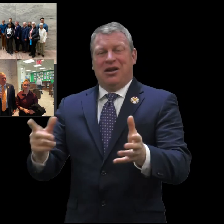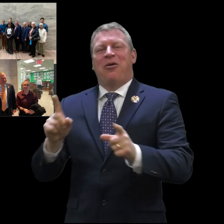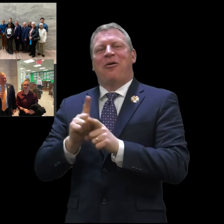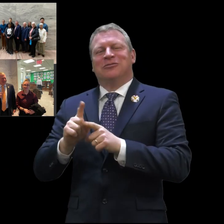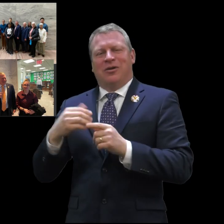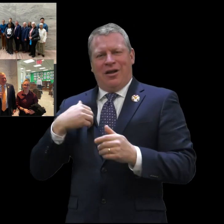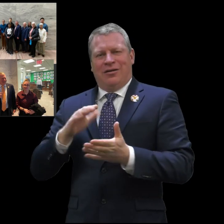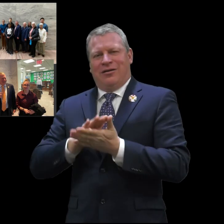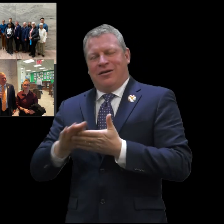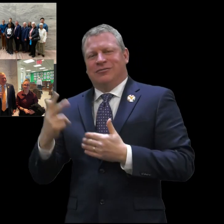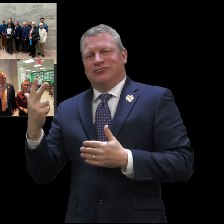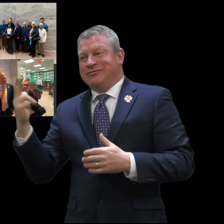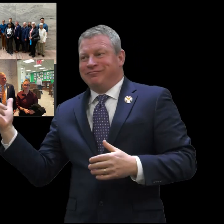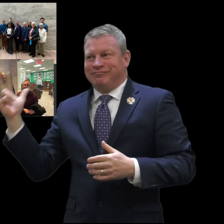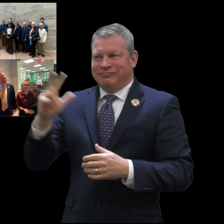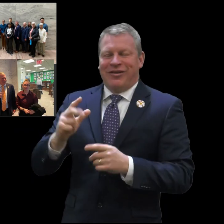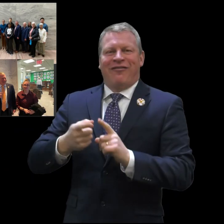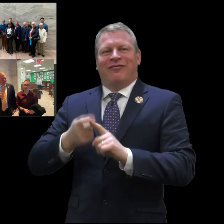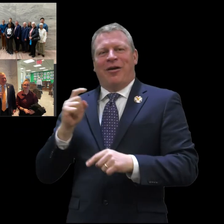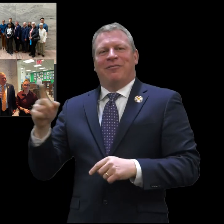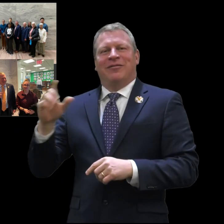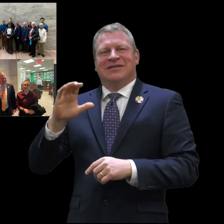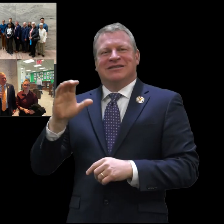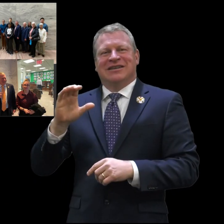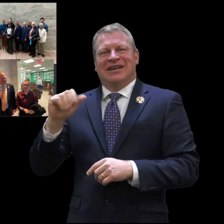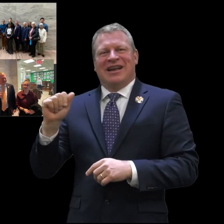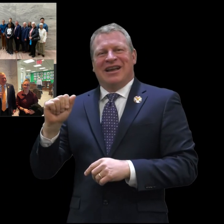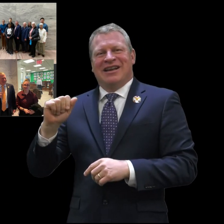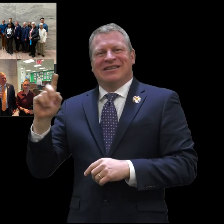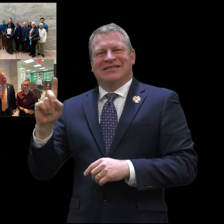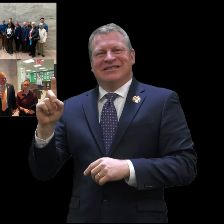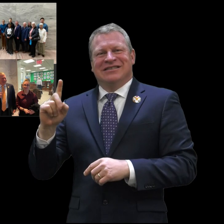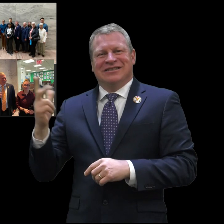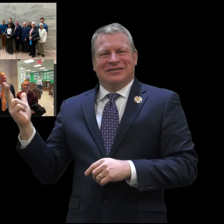with the legislators. It was also very nice to see we had three members from